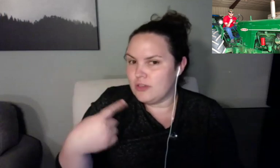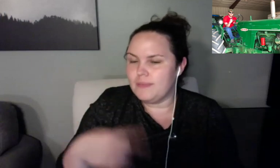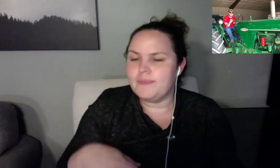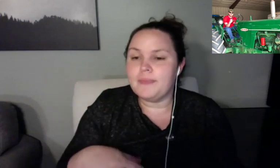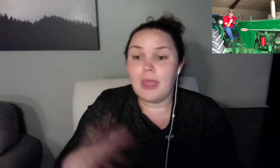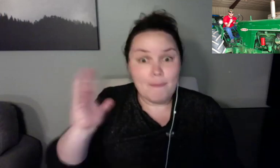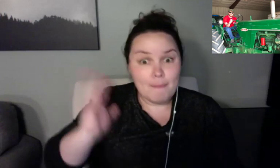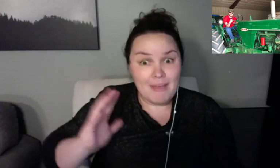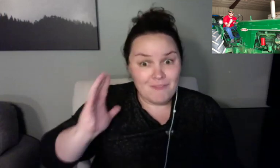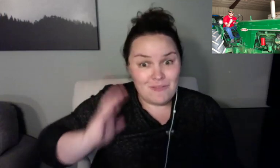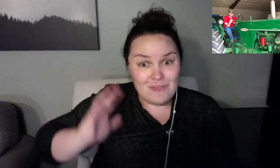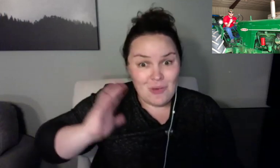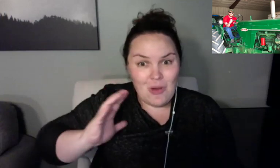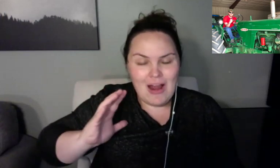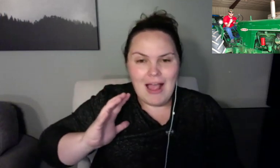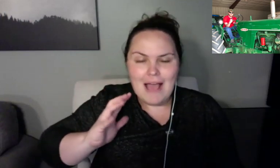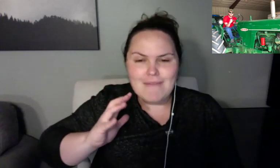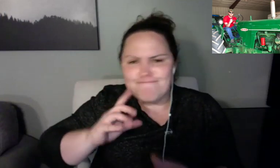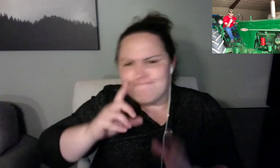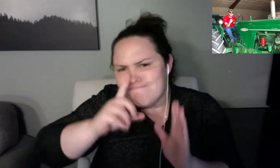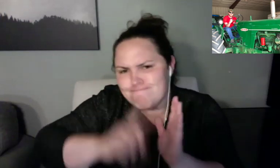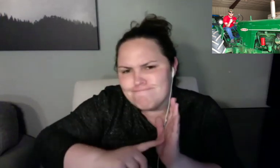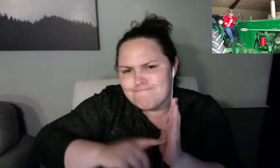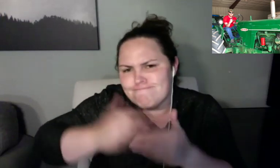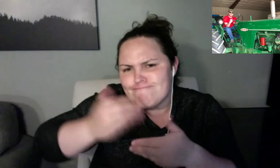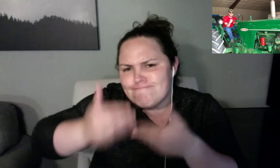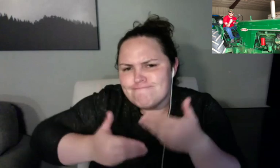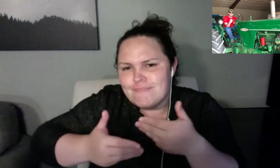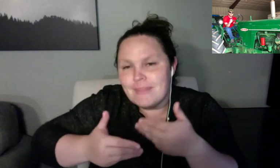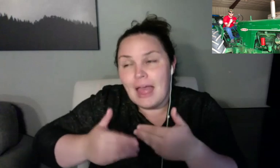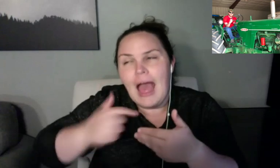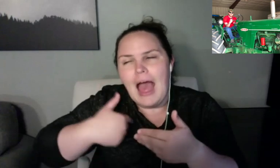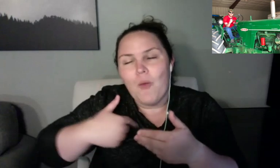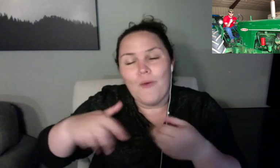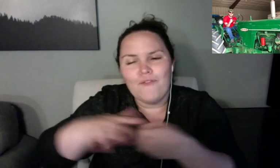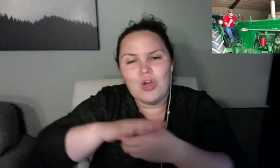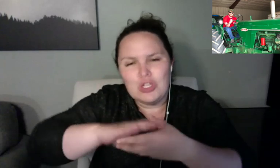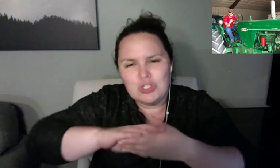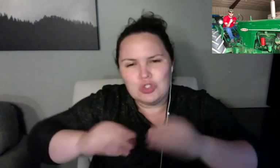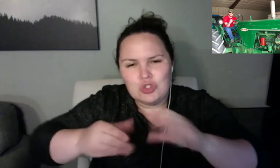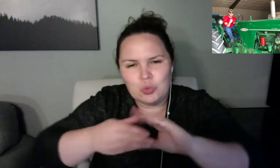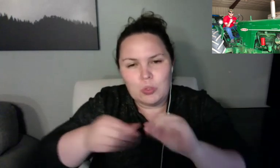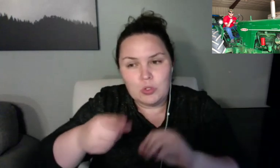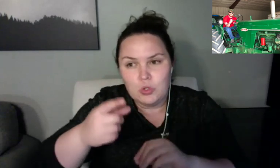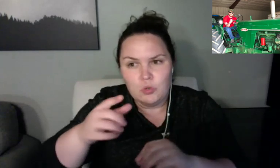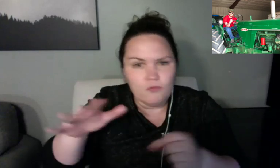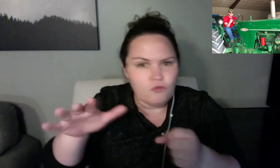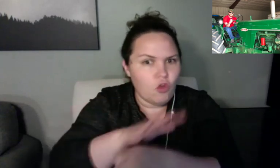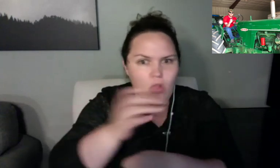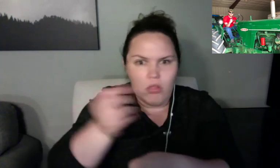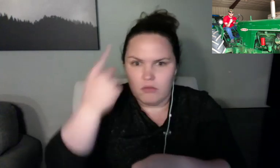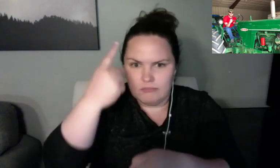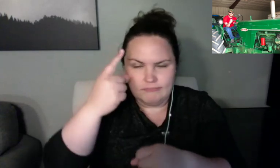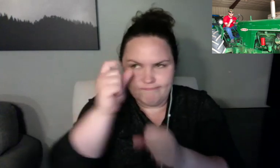I thought you might say that.